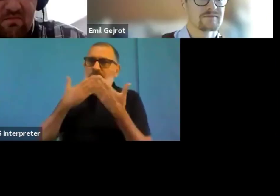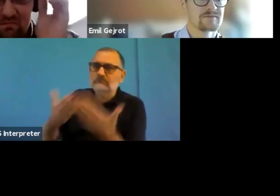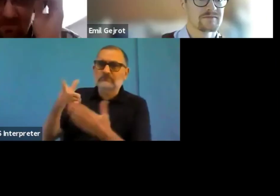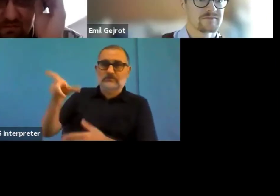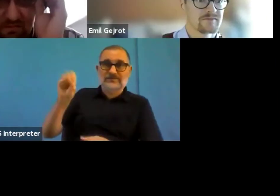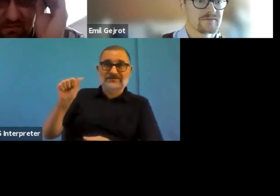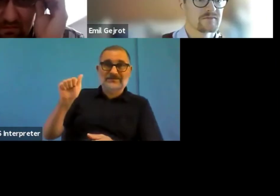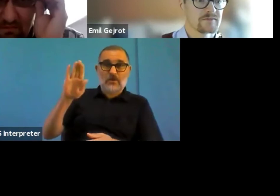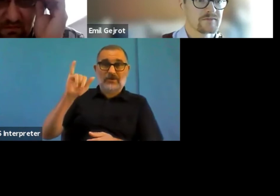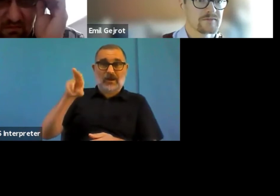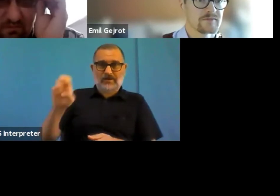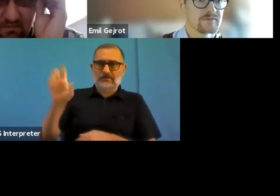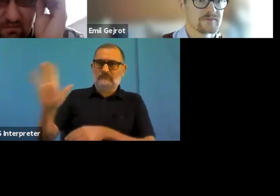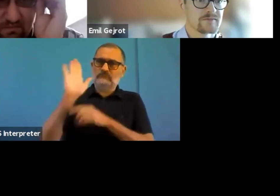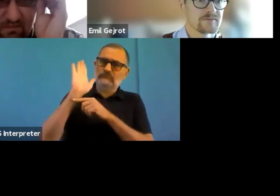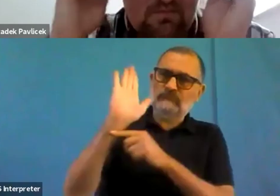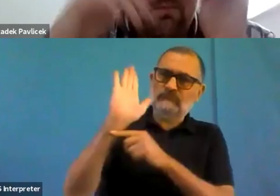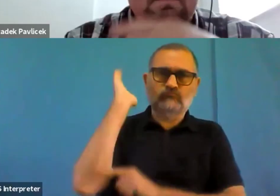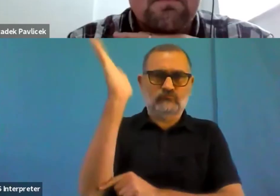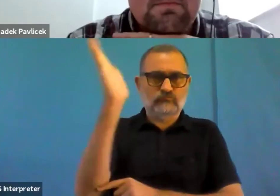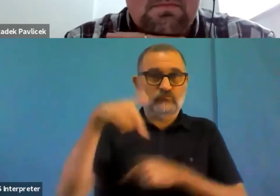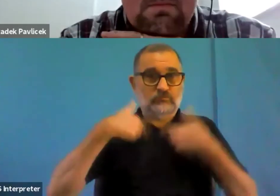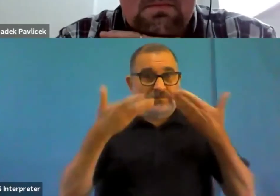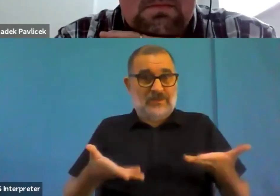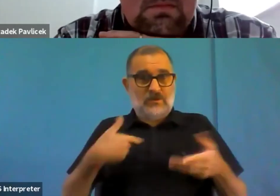problems but I mean, that's what why we're here and also that's a big part.